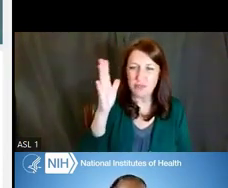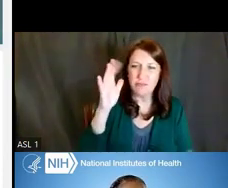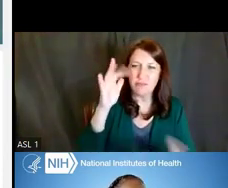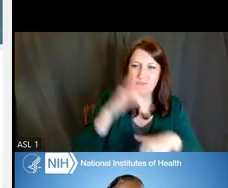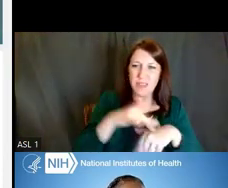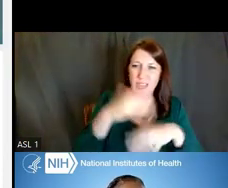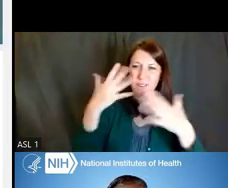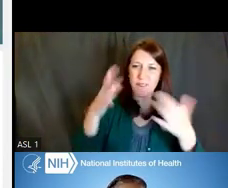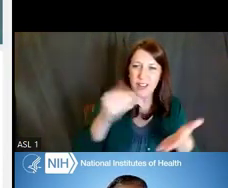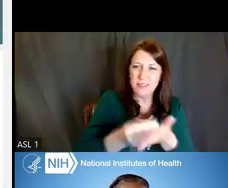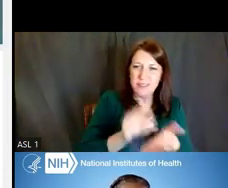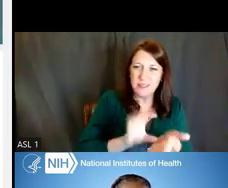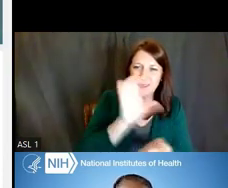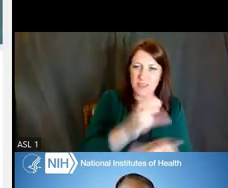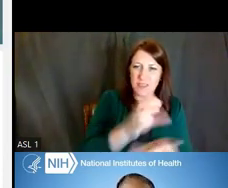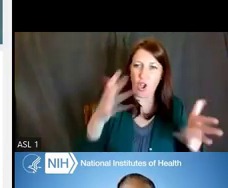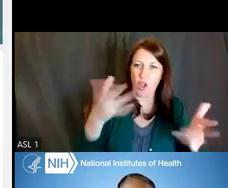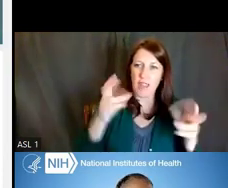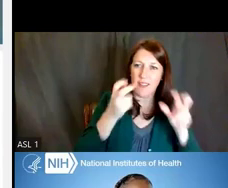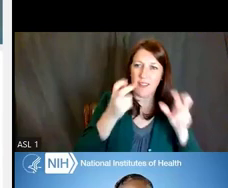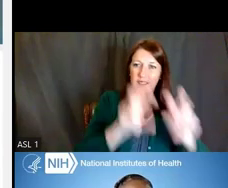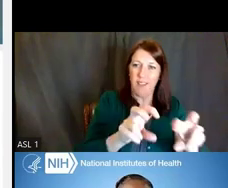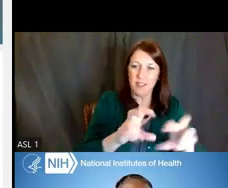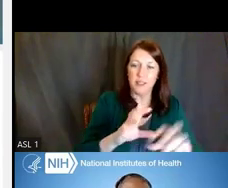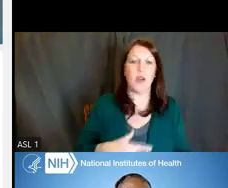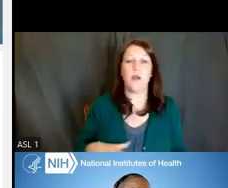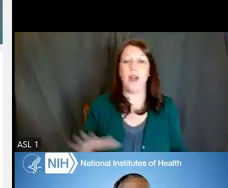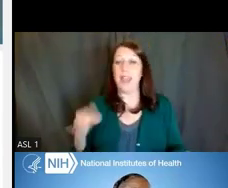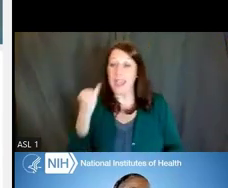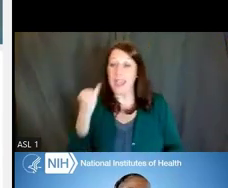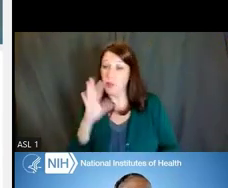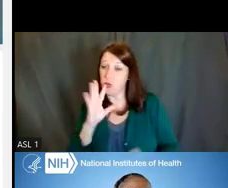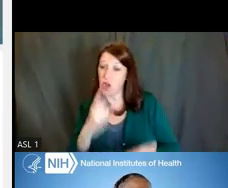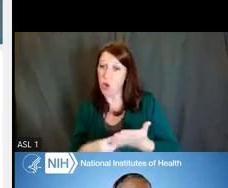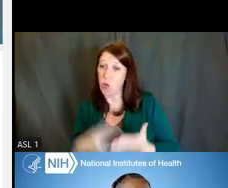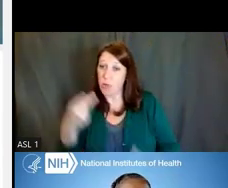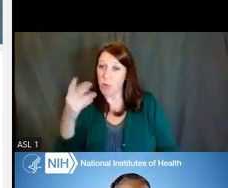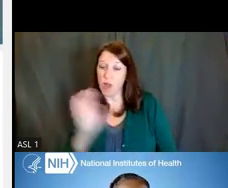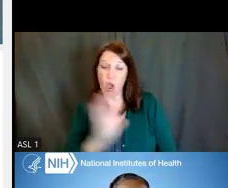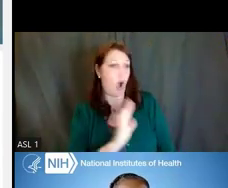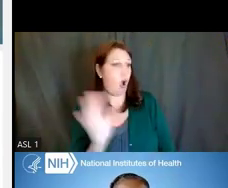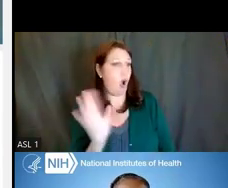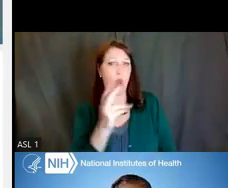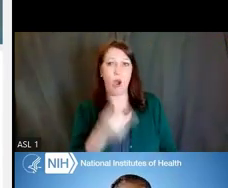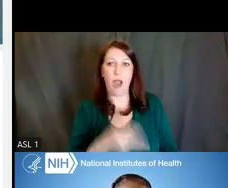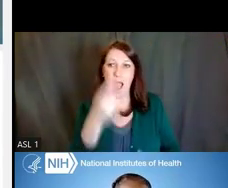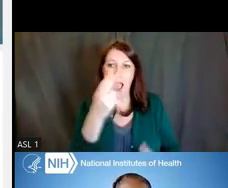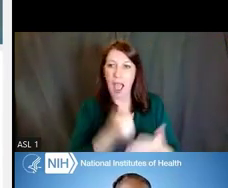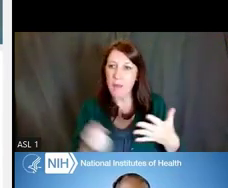Unless after you talk to your program officer they say, "No no no, this is a high priority programmatic research area.